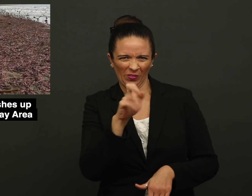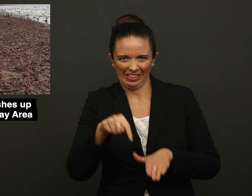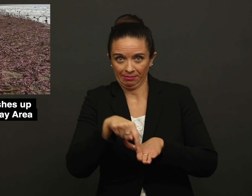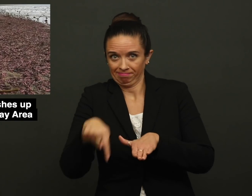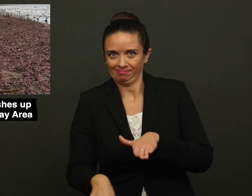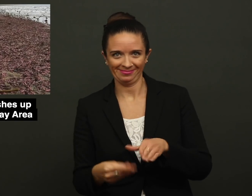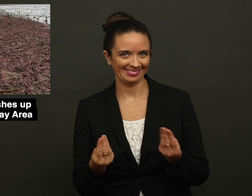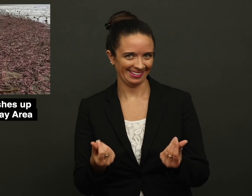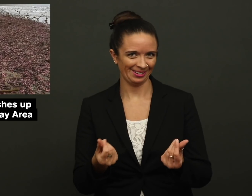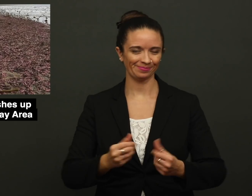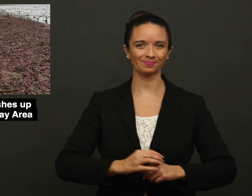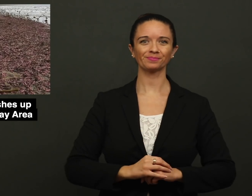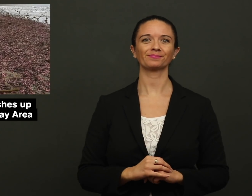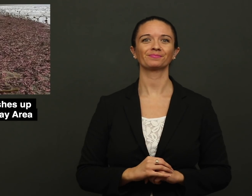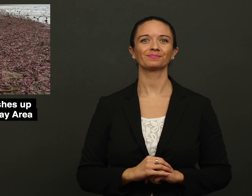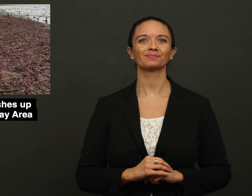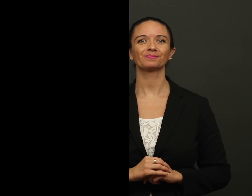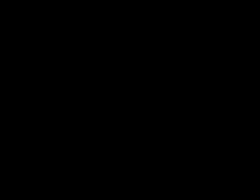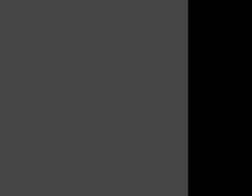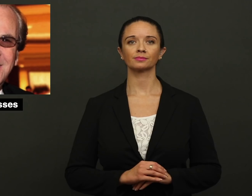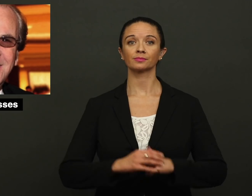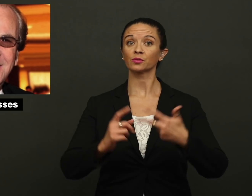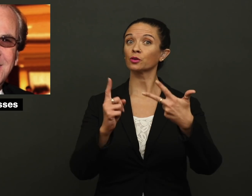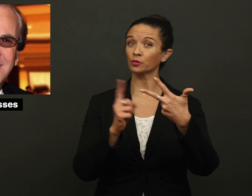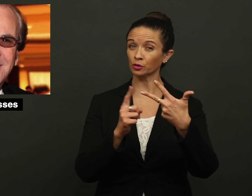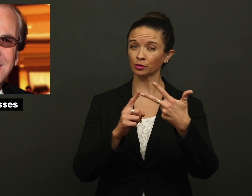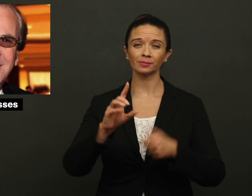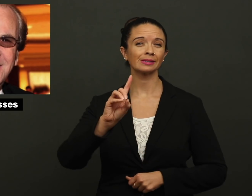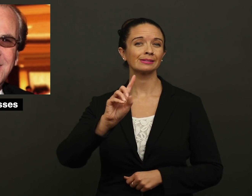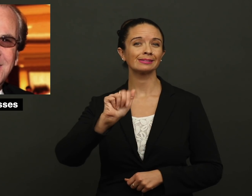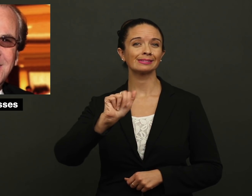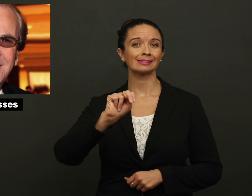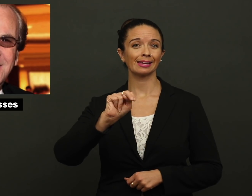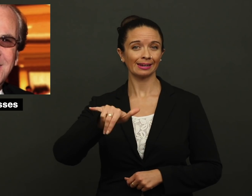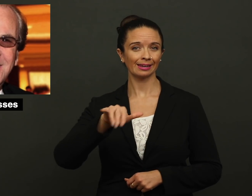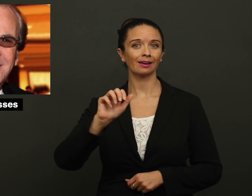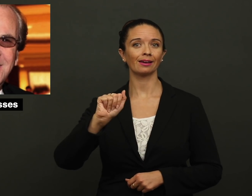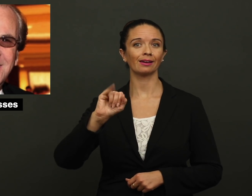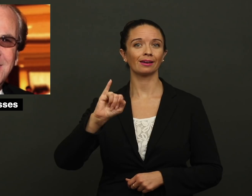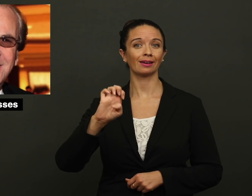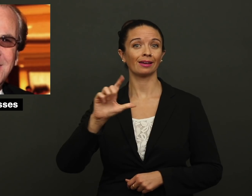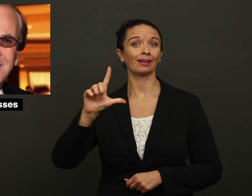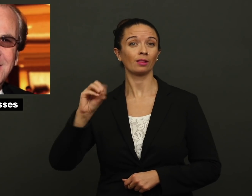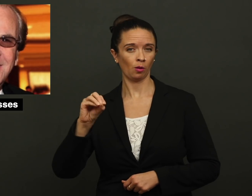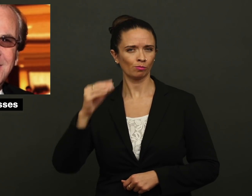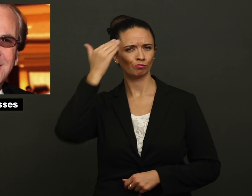around just a few feet under the sand. The third brief -- Danny Aiello,